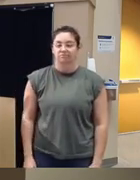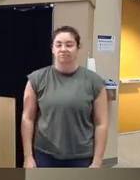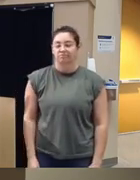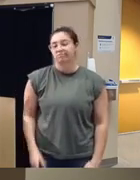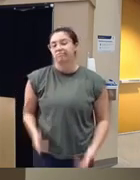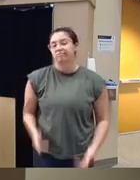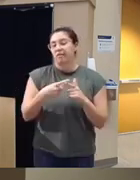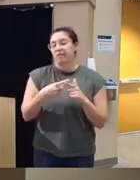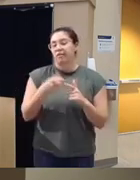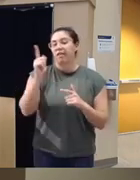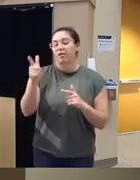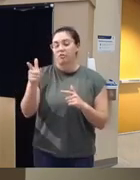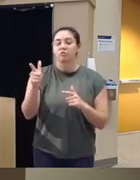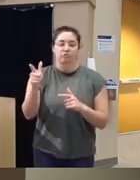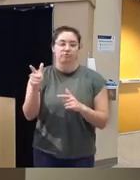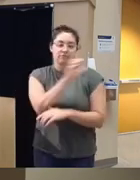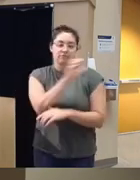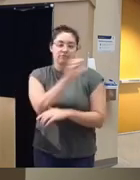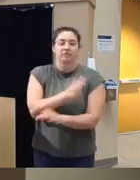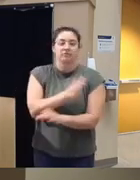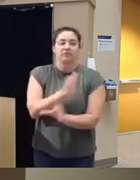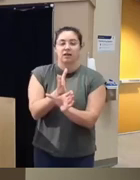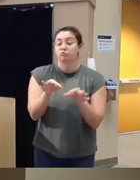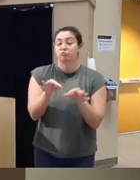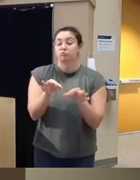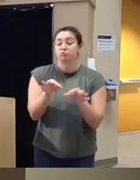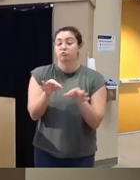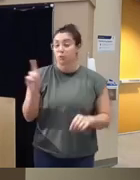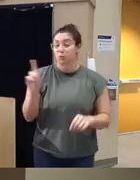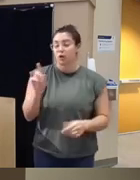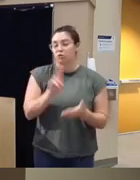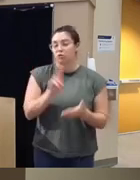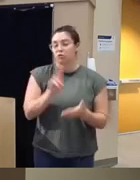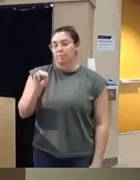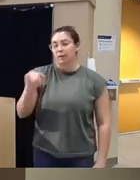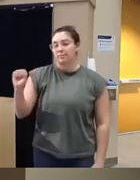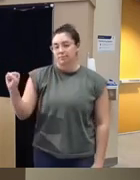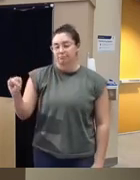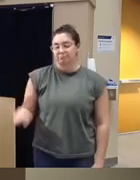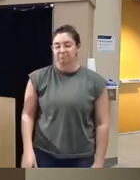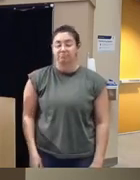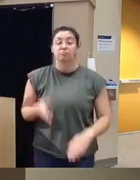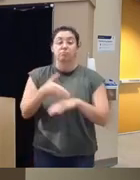got uh Clinical Psychology uh uh degree also at the UMass as well she did her postu Fellowship